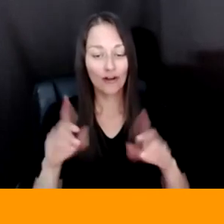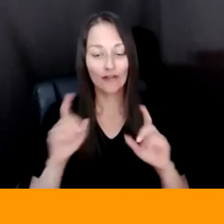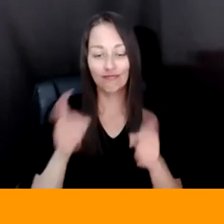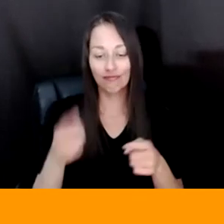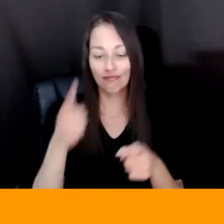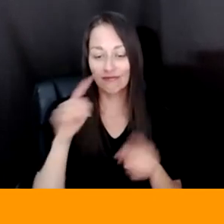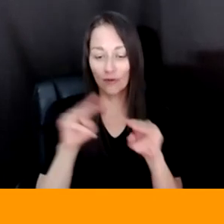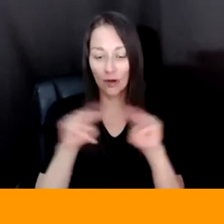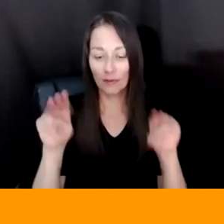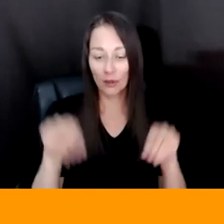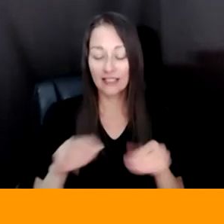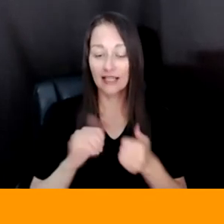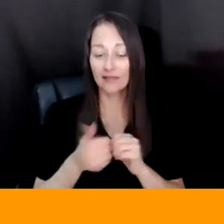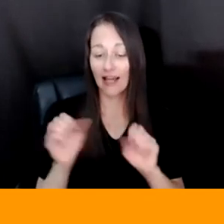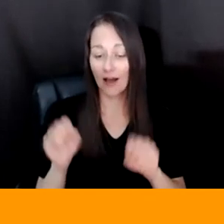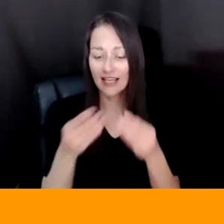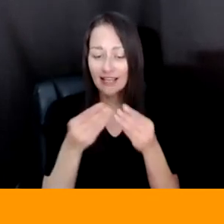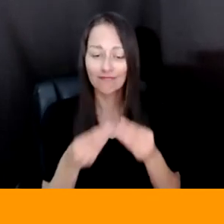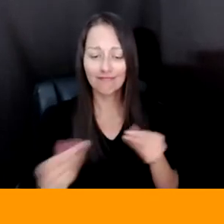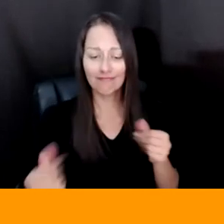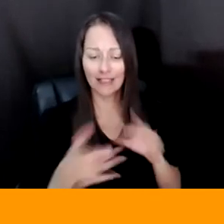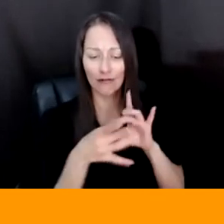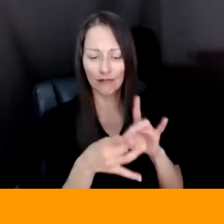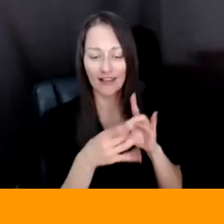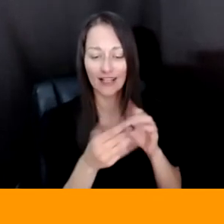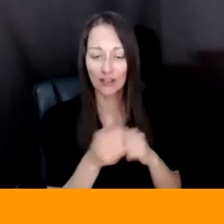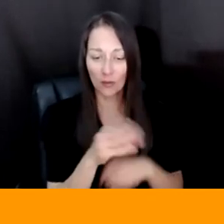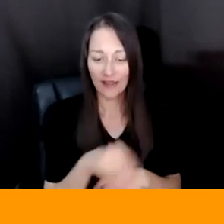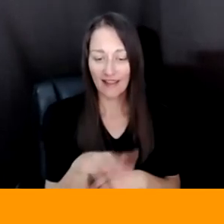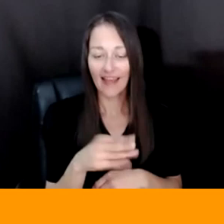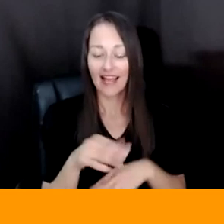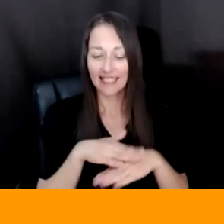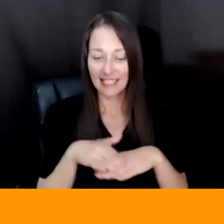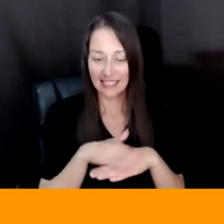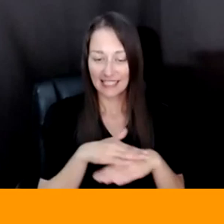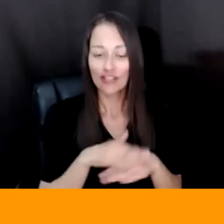THEY CAN HEAL THIS RELATIONSHIP WITH THE LAND AND INDIGENOUS PEOPLE THROUGH LAND ACKNOWLEDGMENTS AND